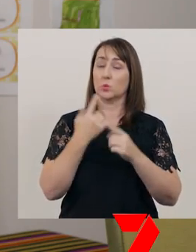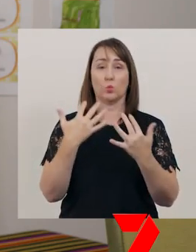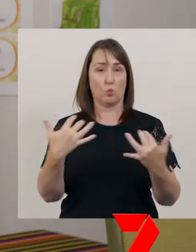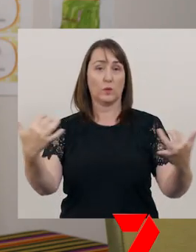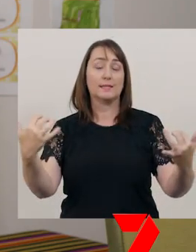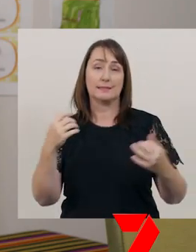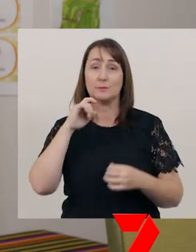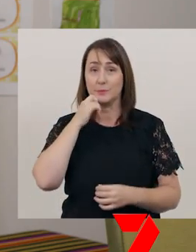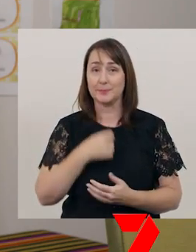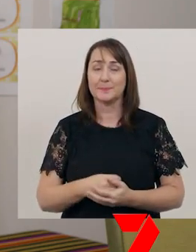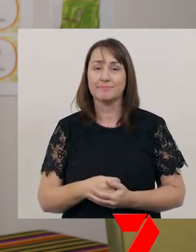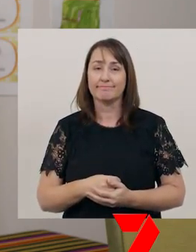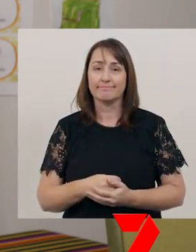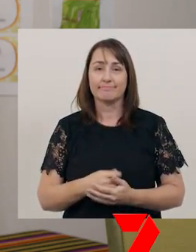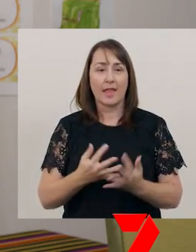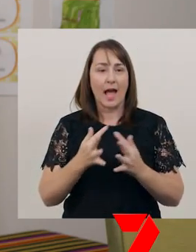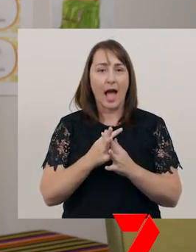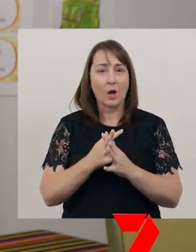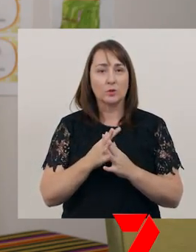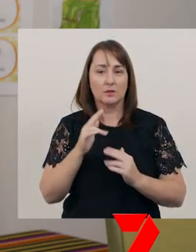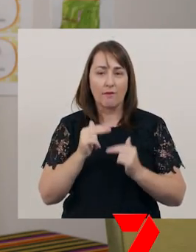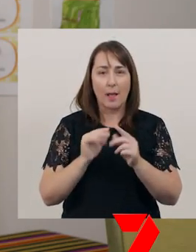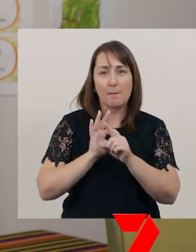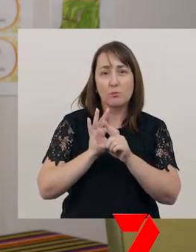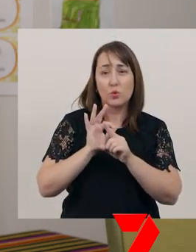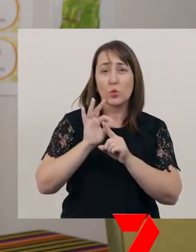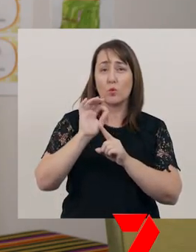Developing good presentation skills can take some practise,